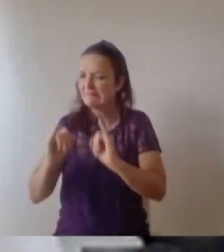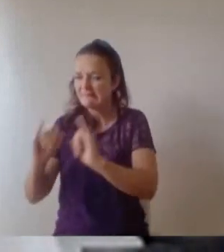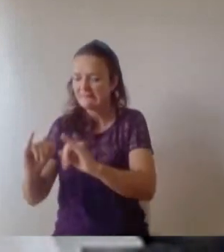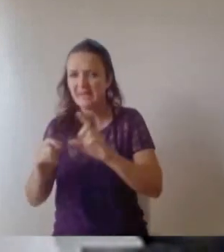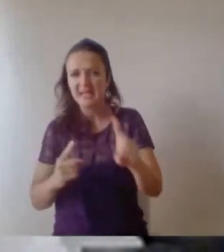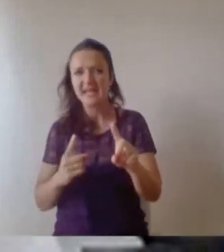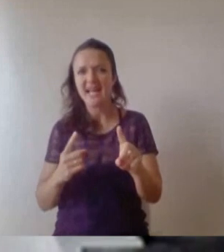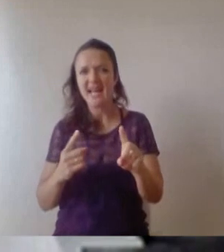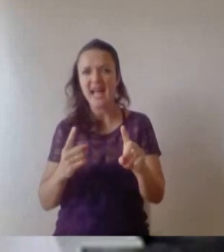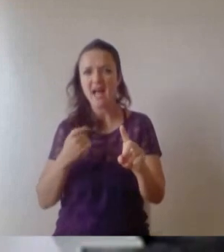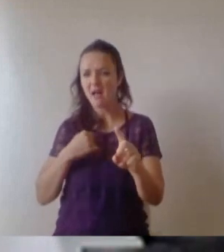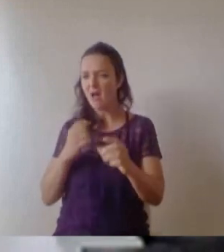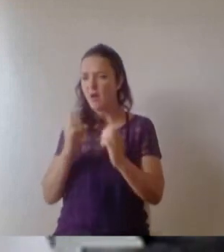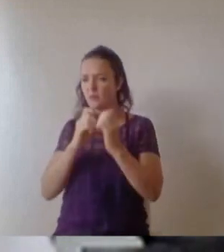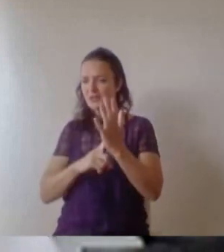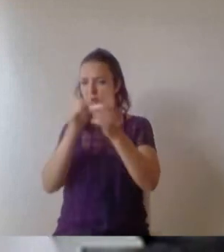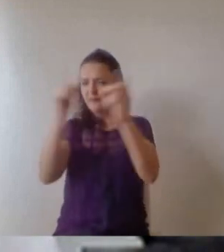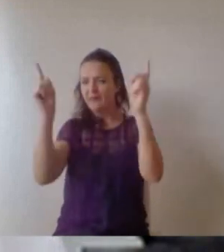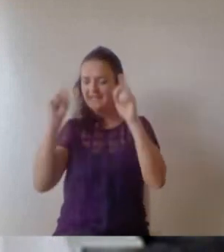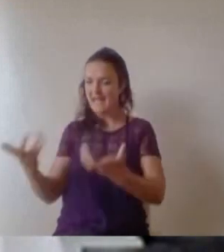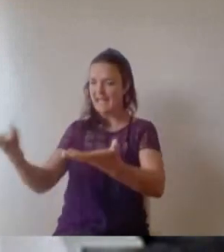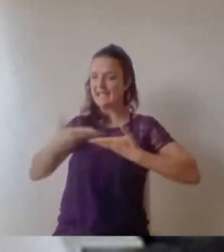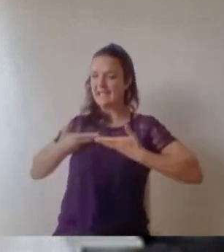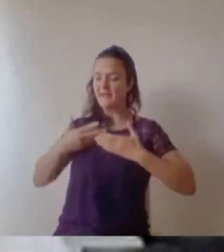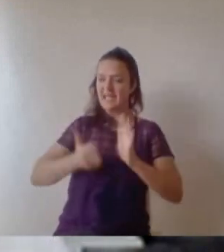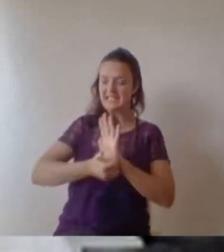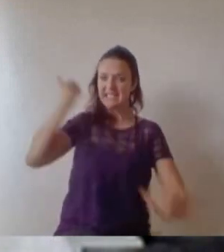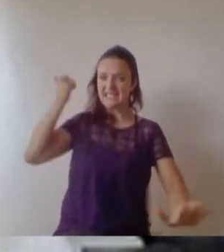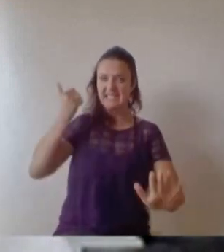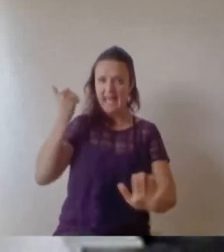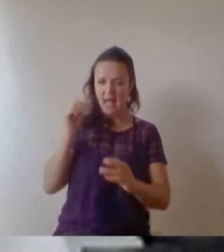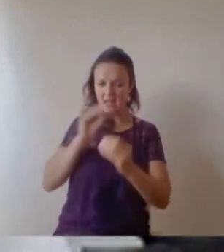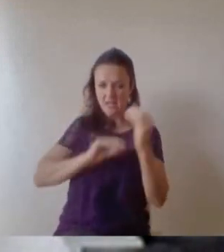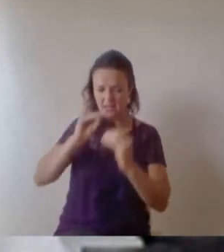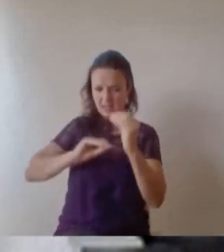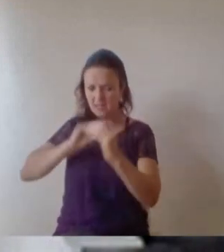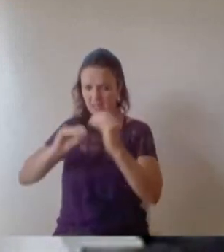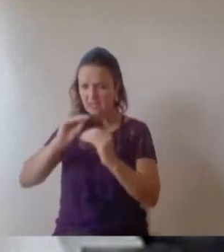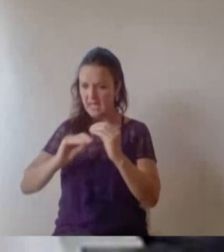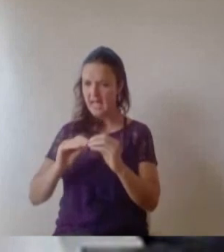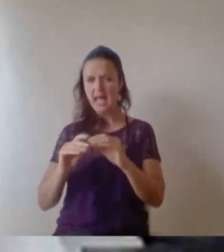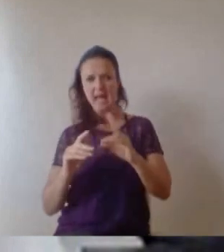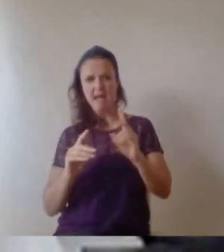to code and to divide algorithms. So with a strong education and a lot of legwork I got myself